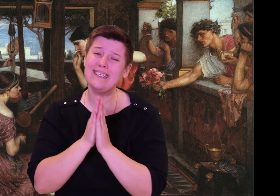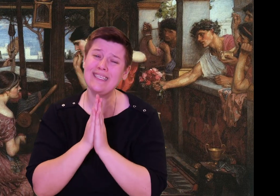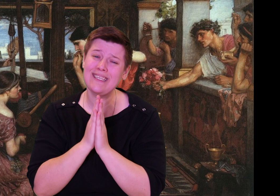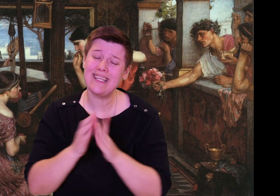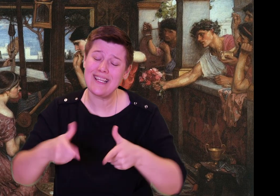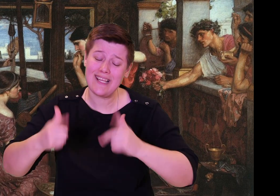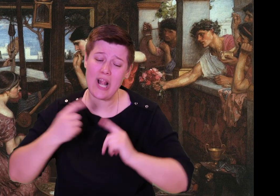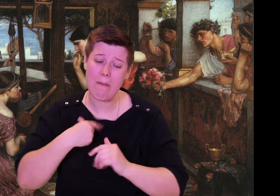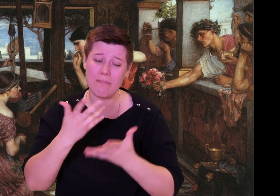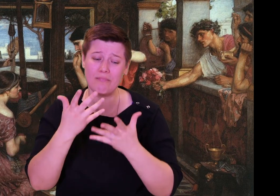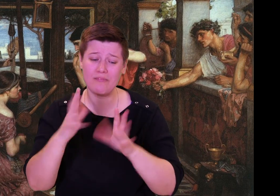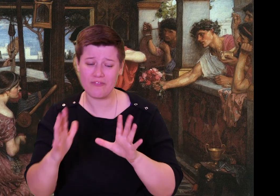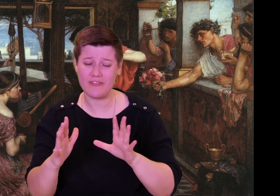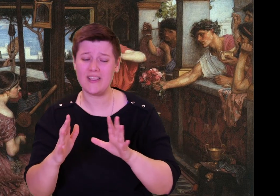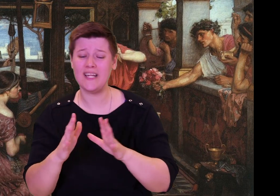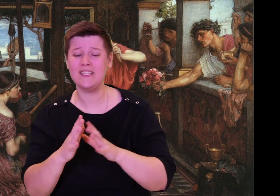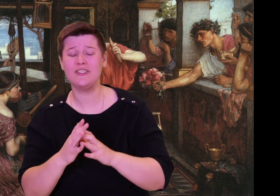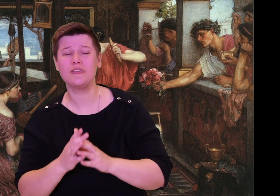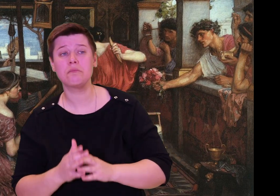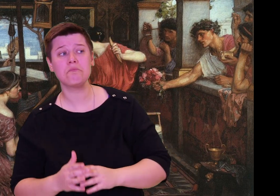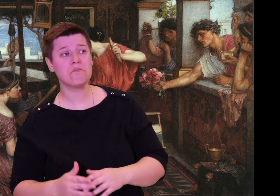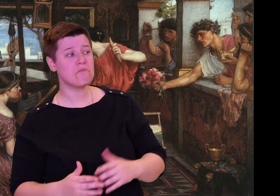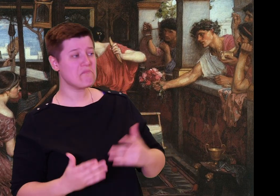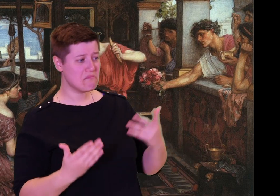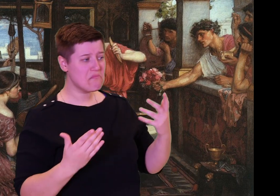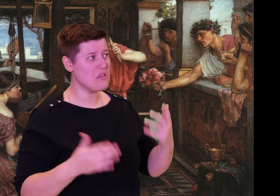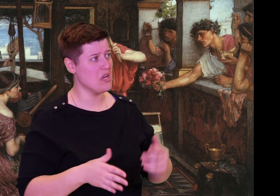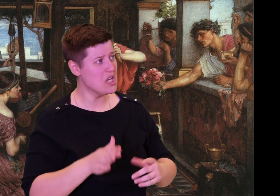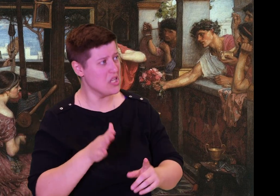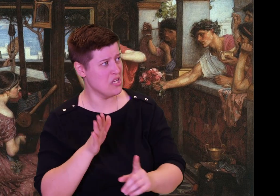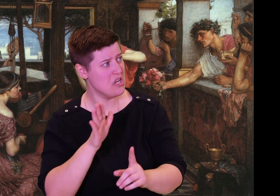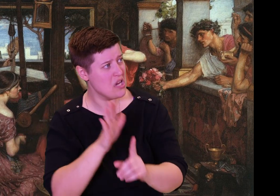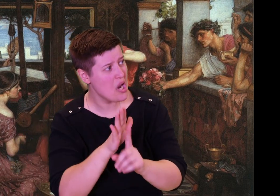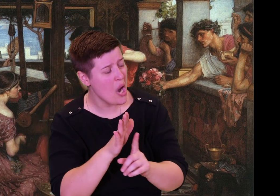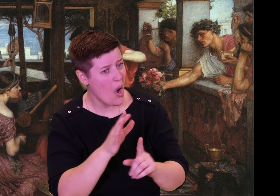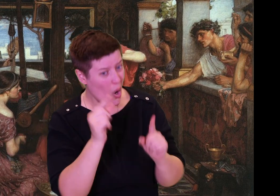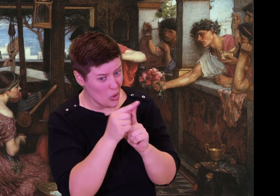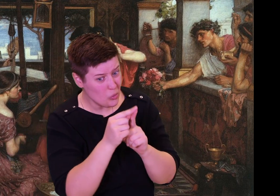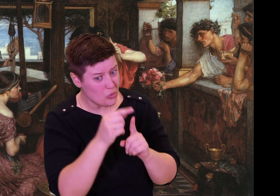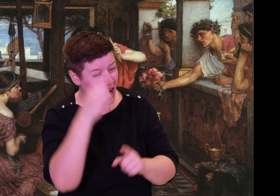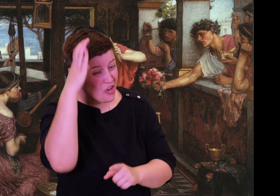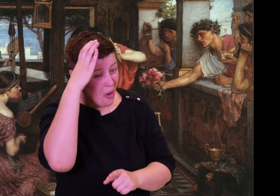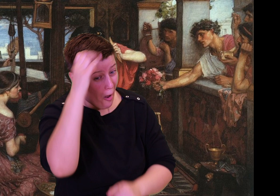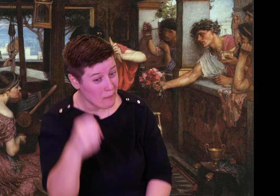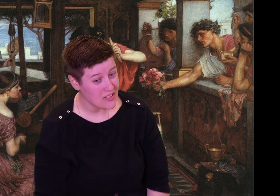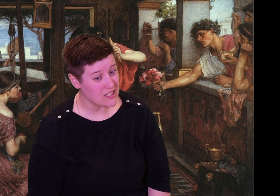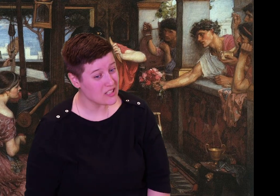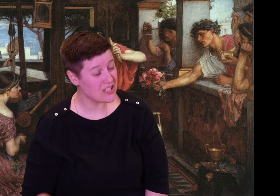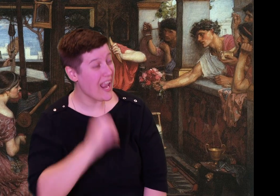So everyday she wove the mighty cloth, and then at night by torchlight,